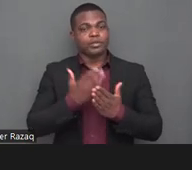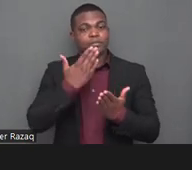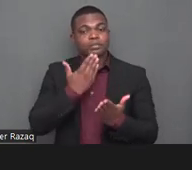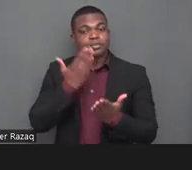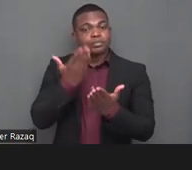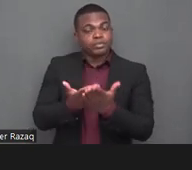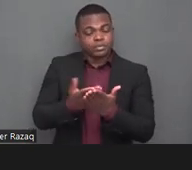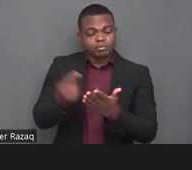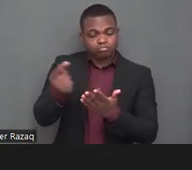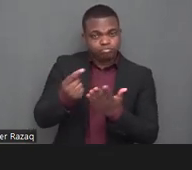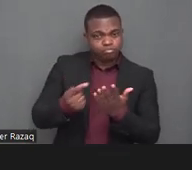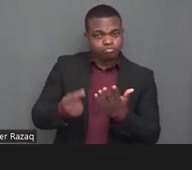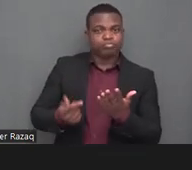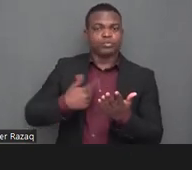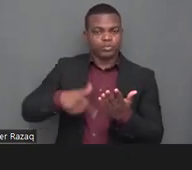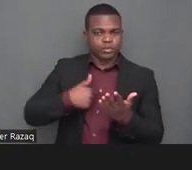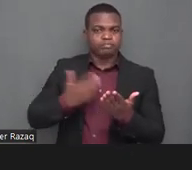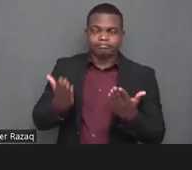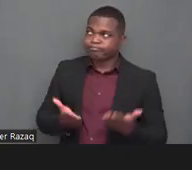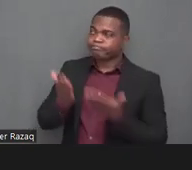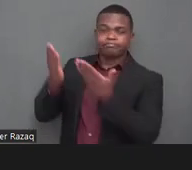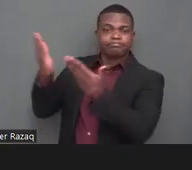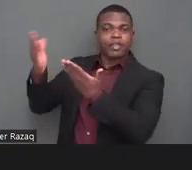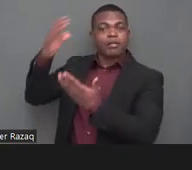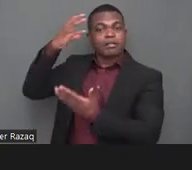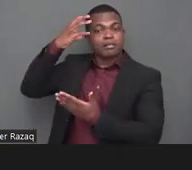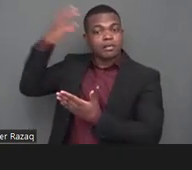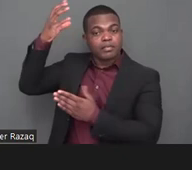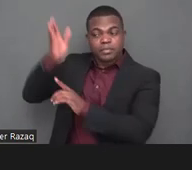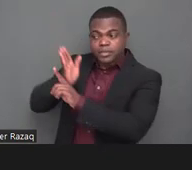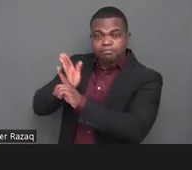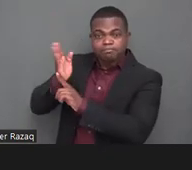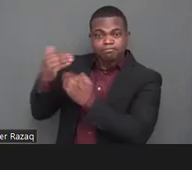so that we can abort these topics of this disability thank you